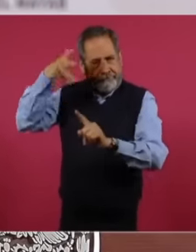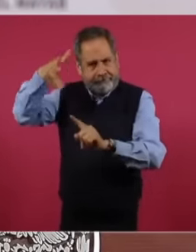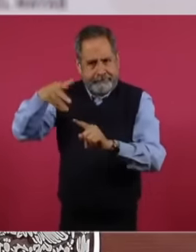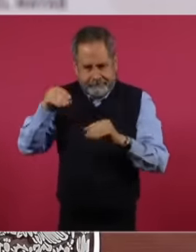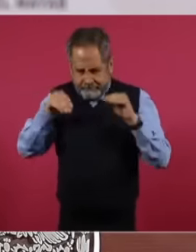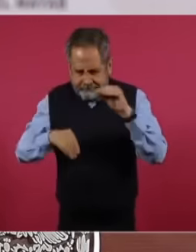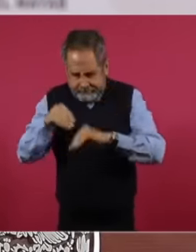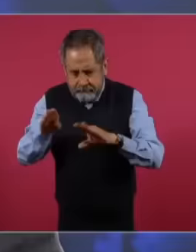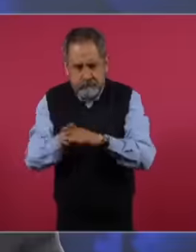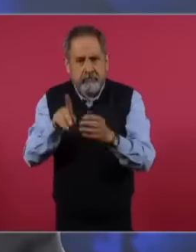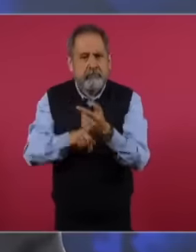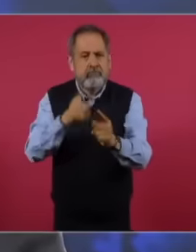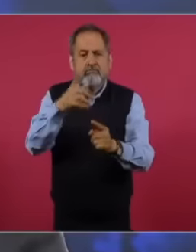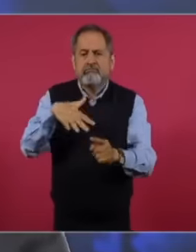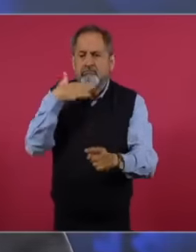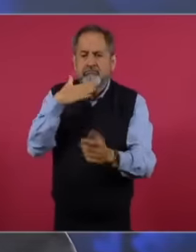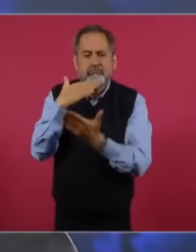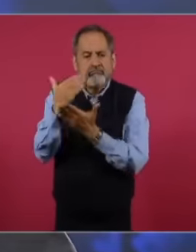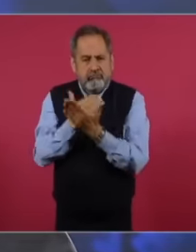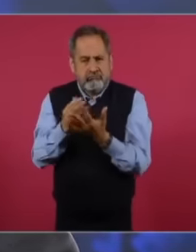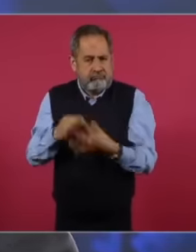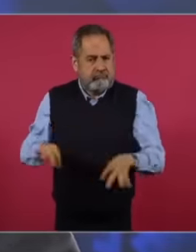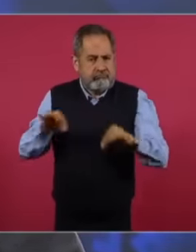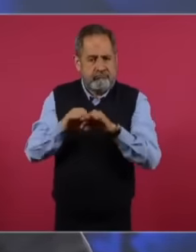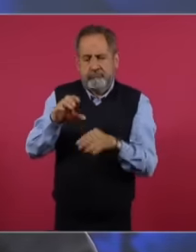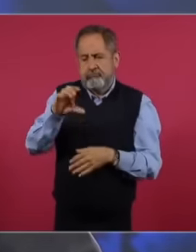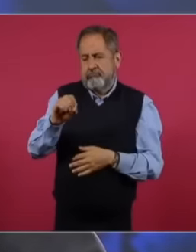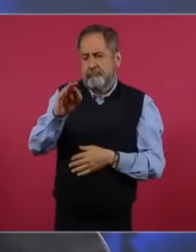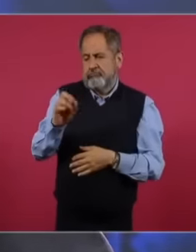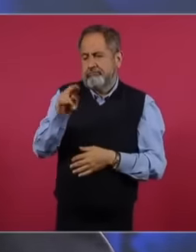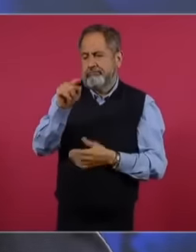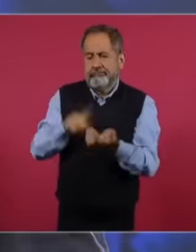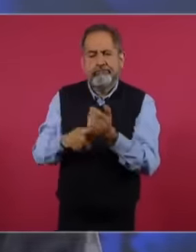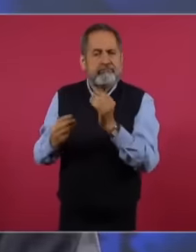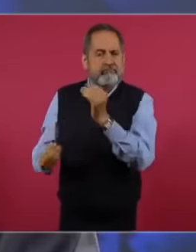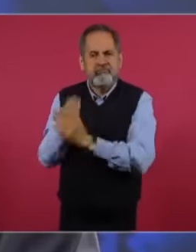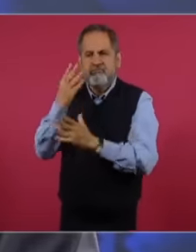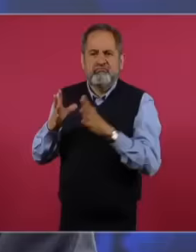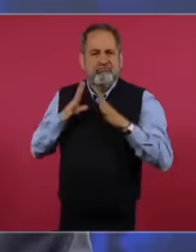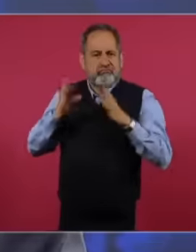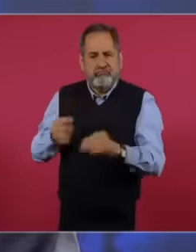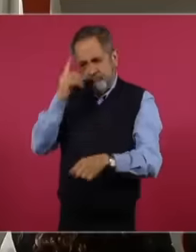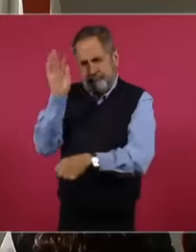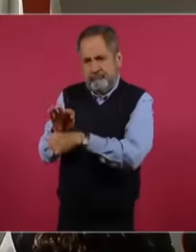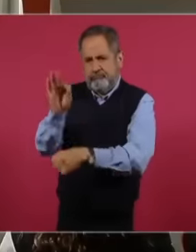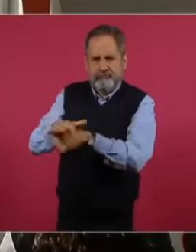fight, corruption and about the new cofepris that exists today to serve the people of Mexico Thank you very much,